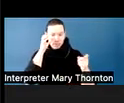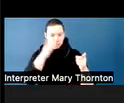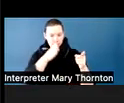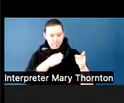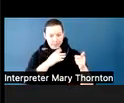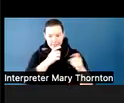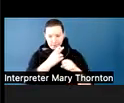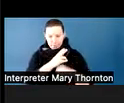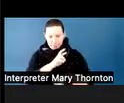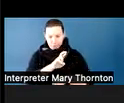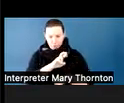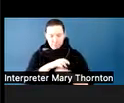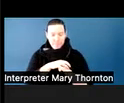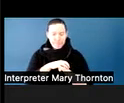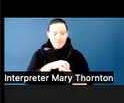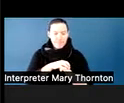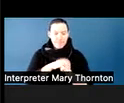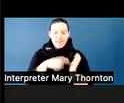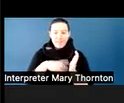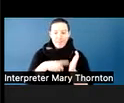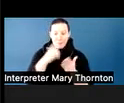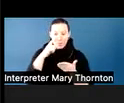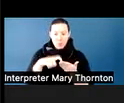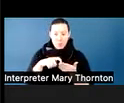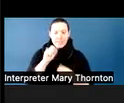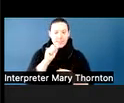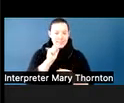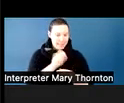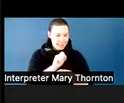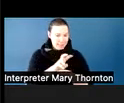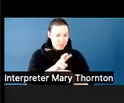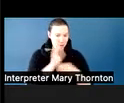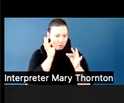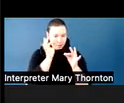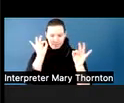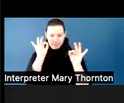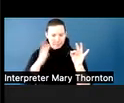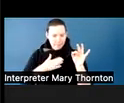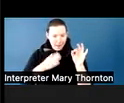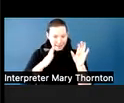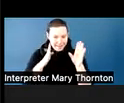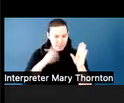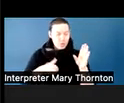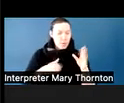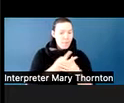are yes, absolutely, our split attention. So I'm both trying to hear what you say,